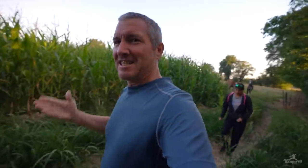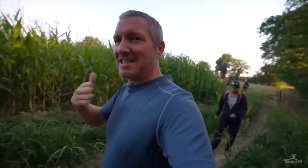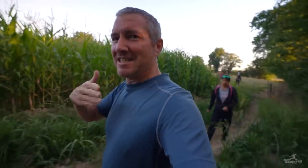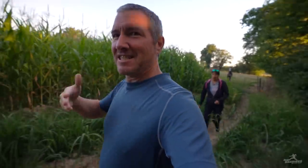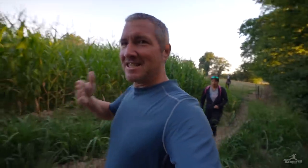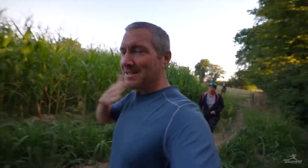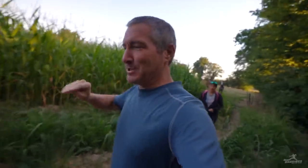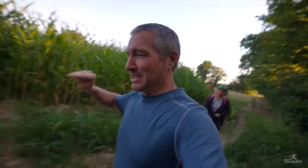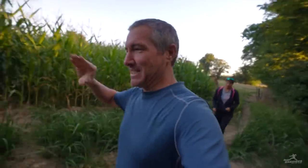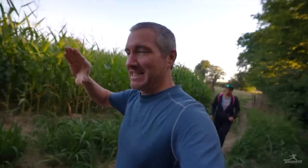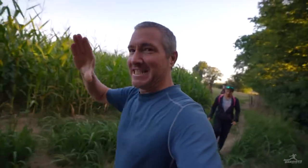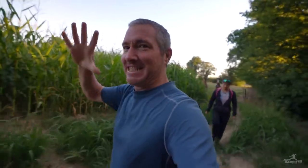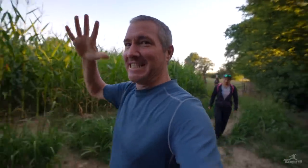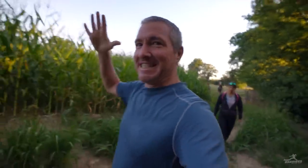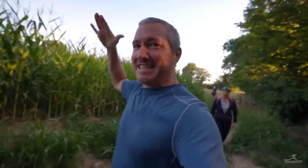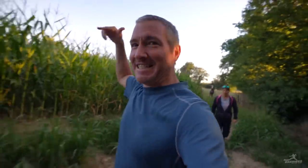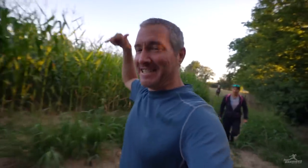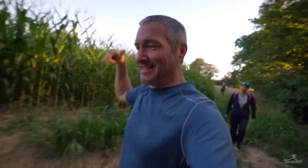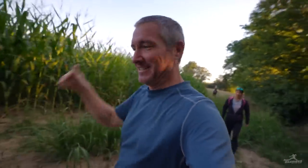Good morning.